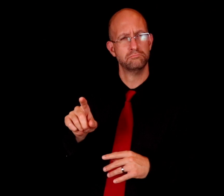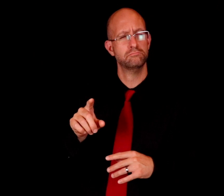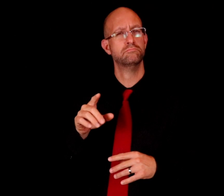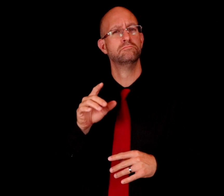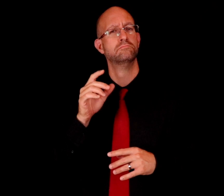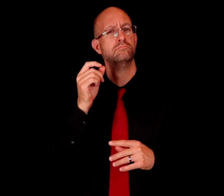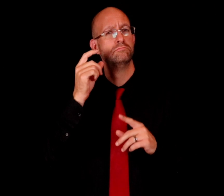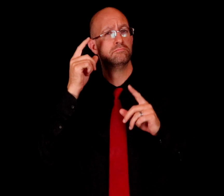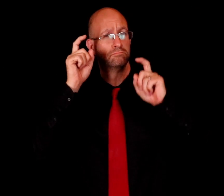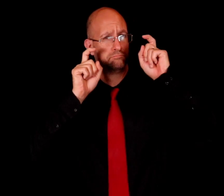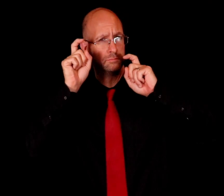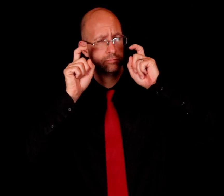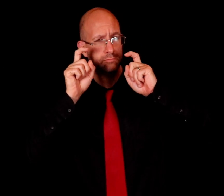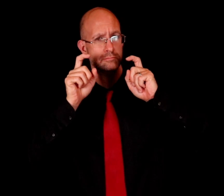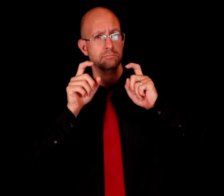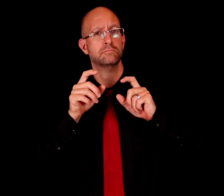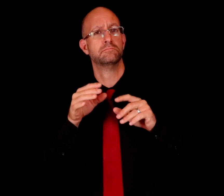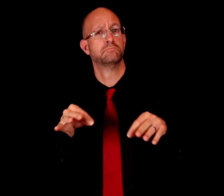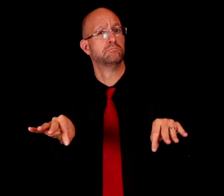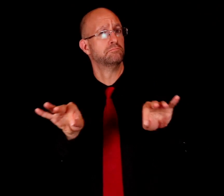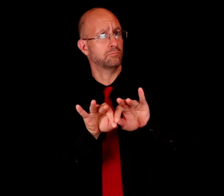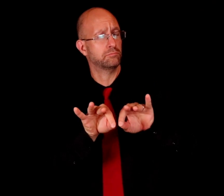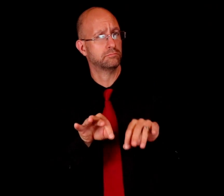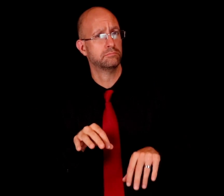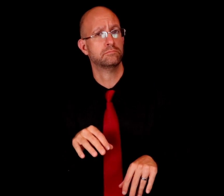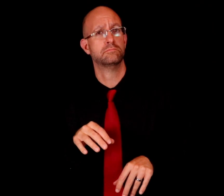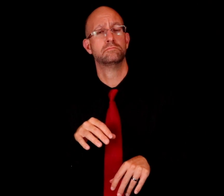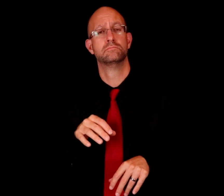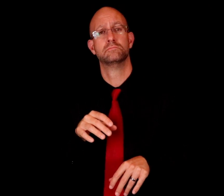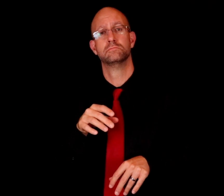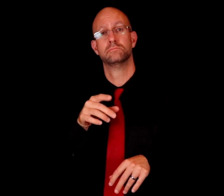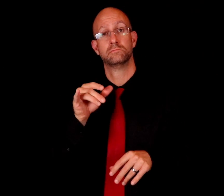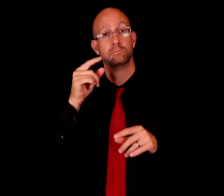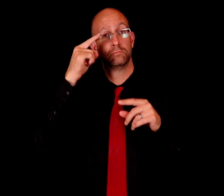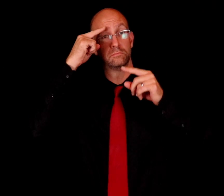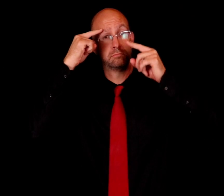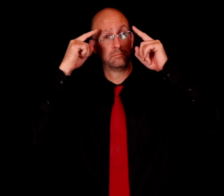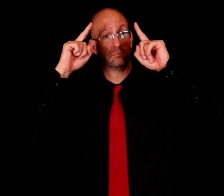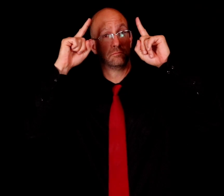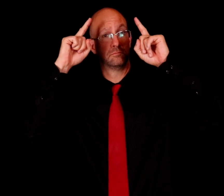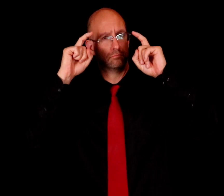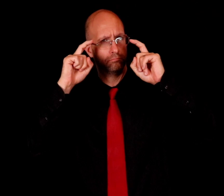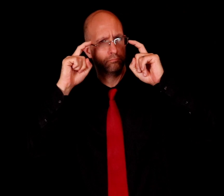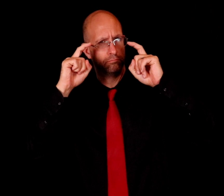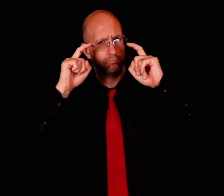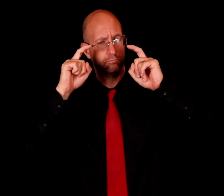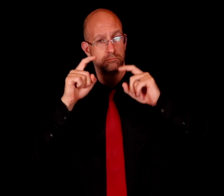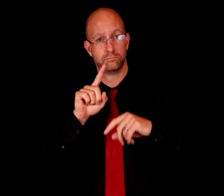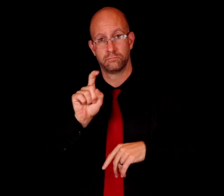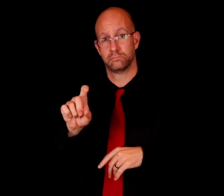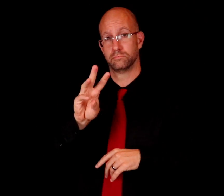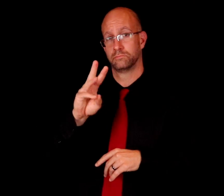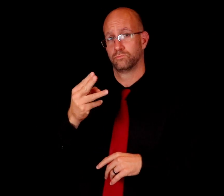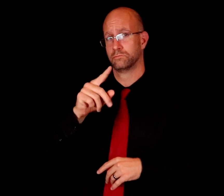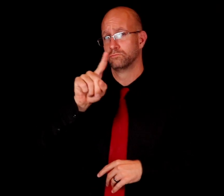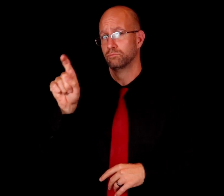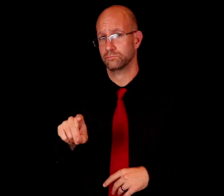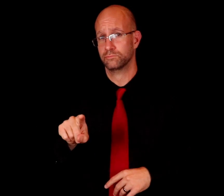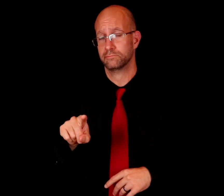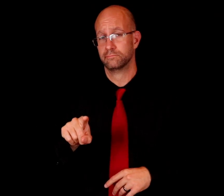You would ask these type of questions with using the facial expression which is important. So you need to lower your eyebrows when asking WH-questions.